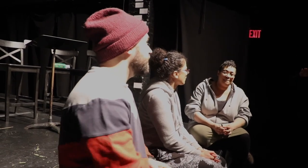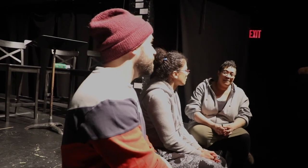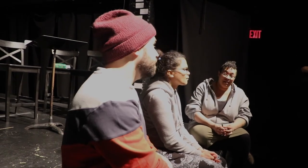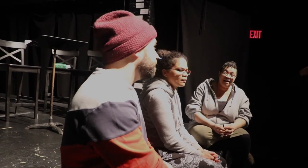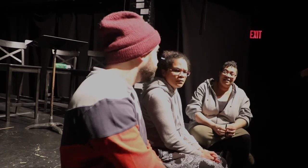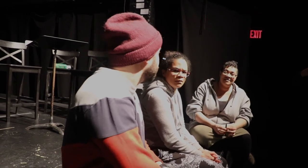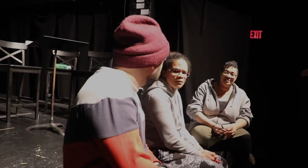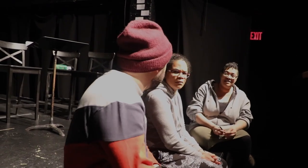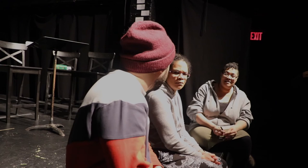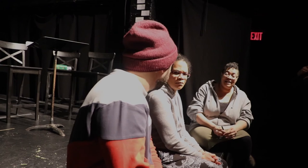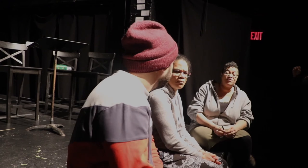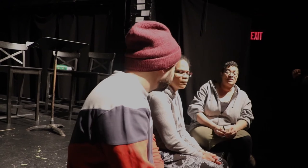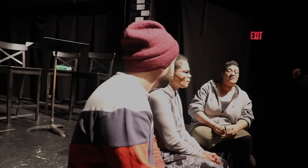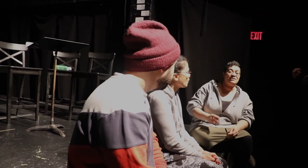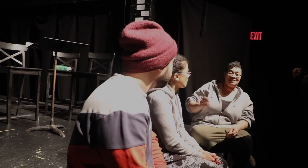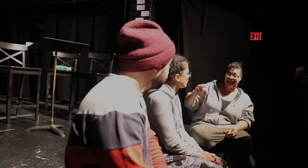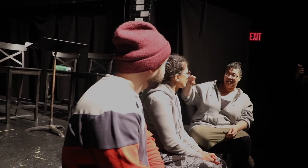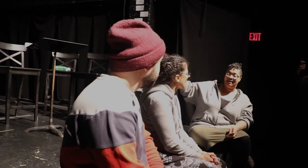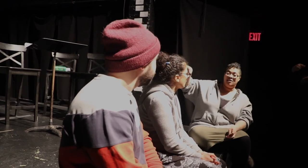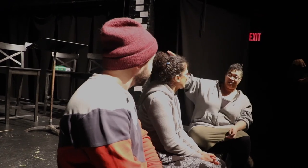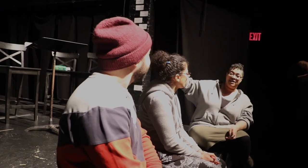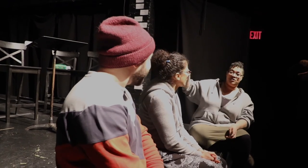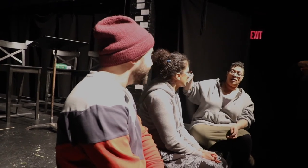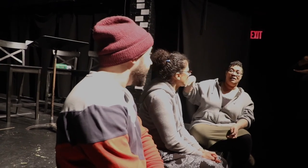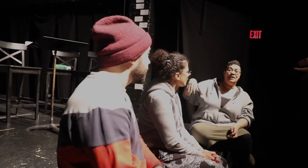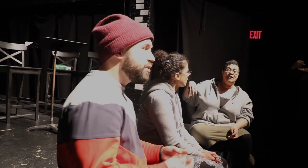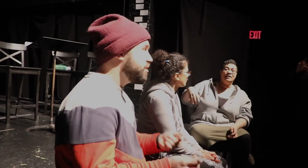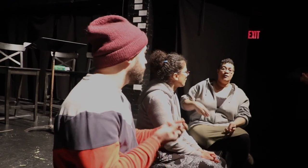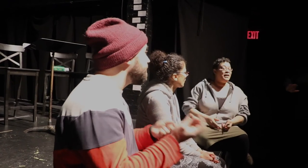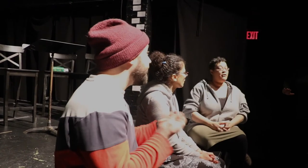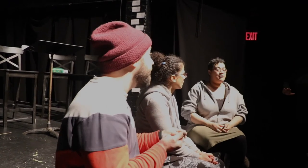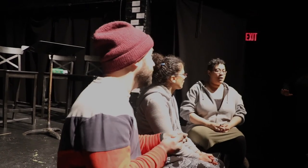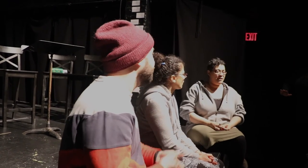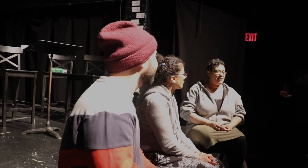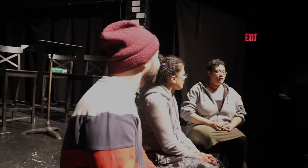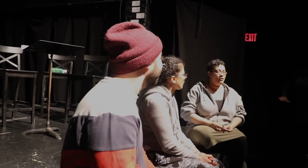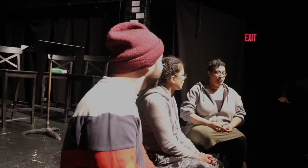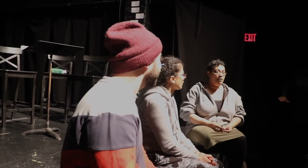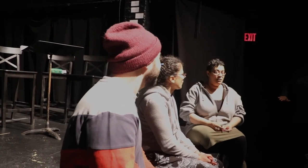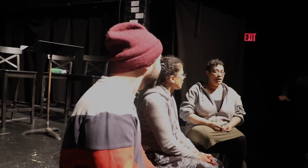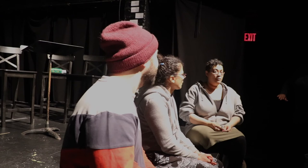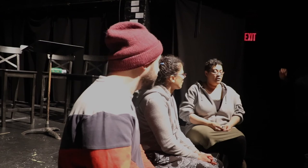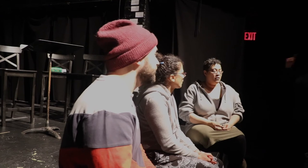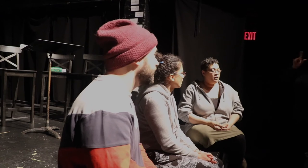Yeah, it's interesting to stand in on stage as well because you're feeling like there has not been sound for a long time. Yeah.